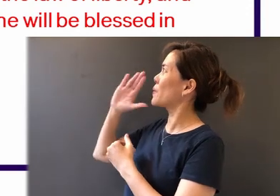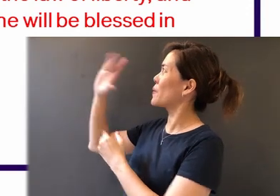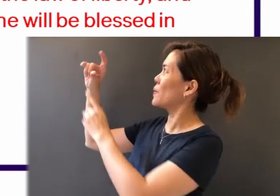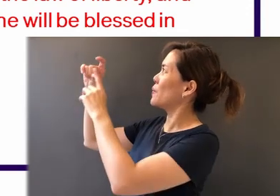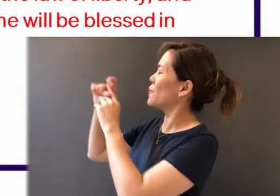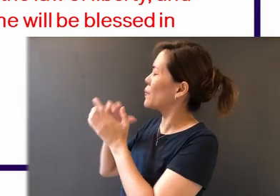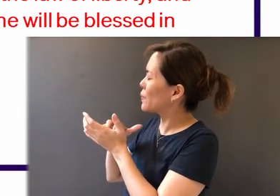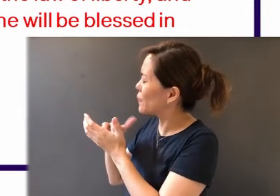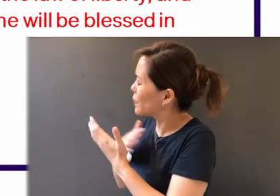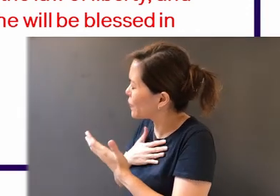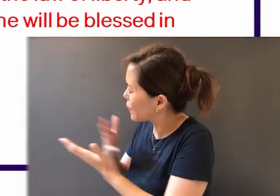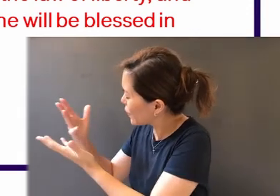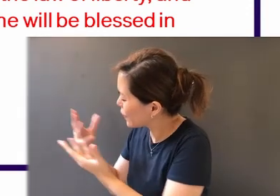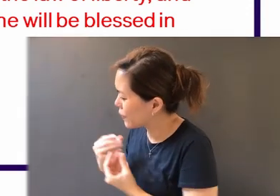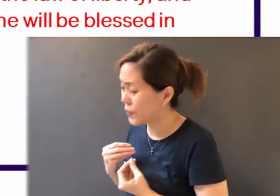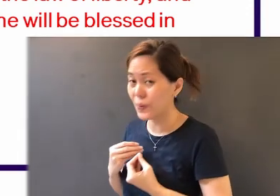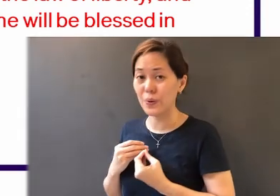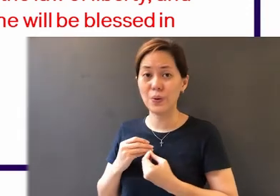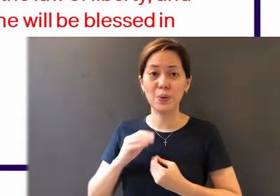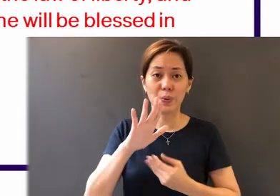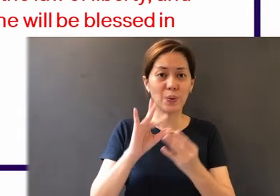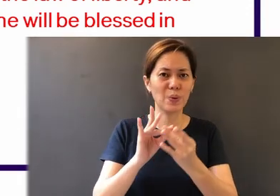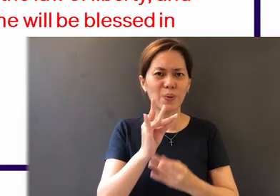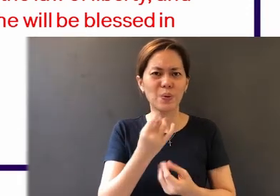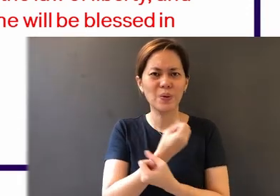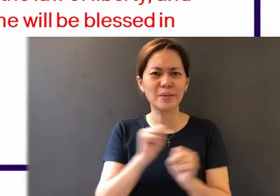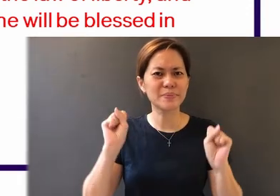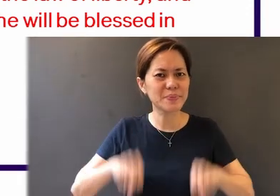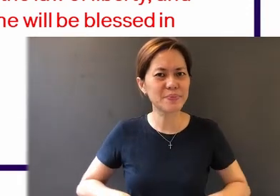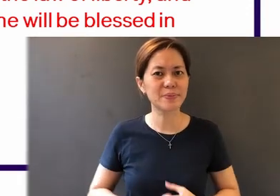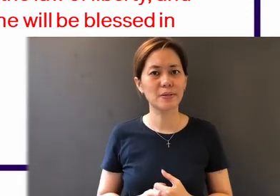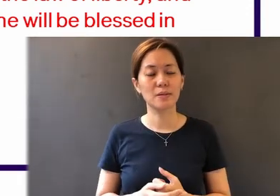which is able to save your souls.